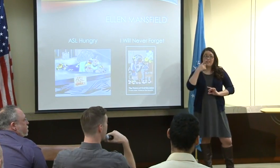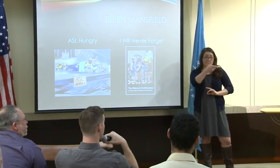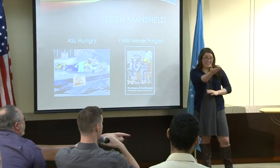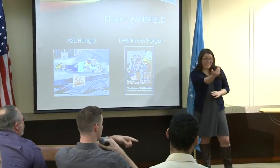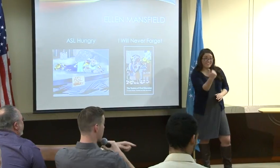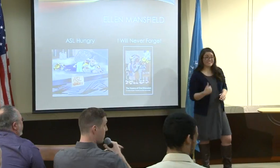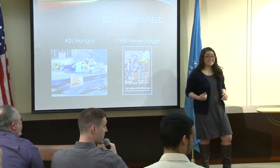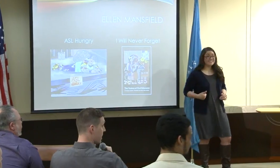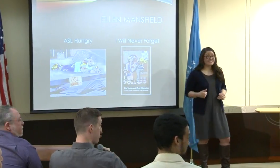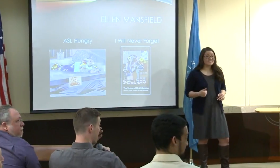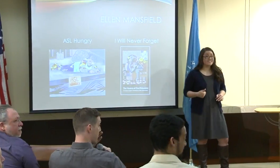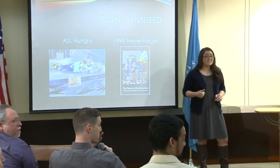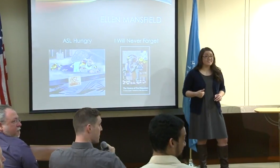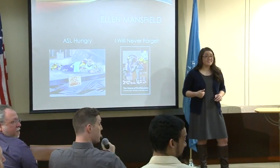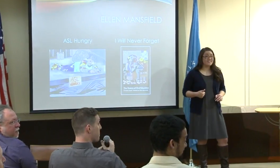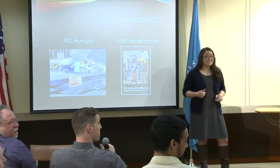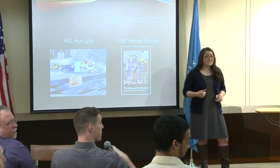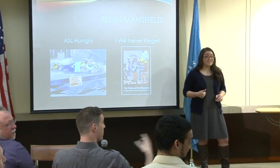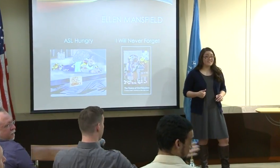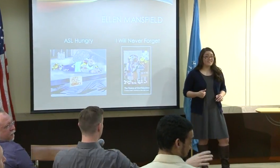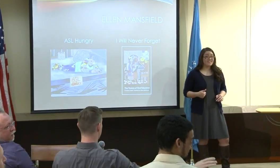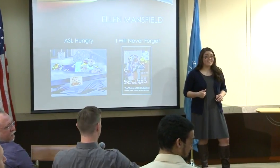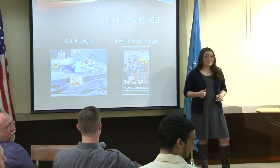Other comments? Yeah, come on up.